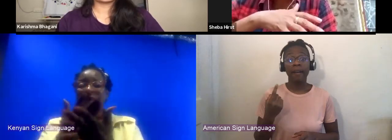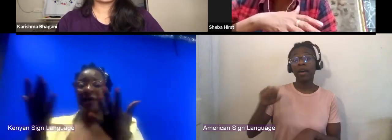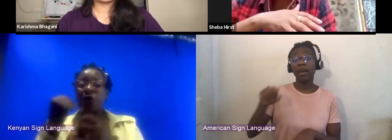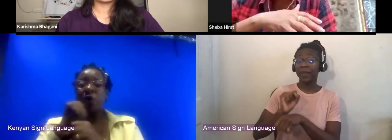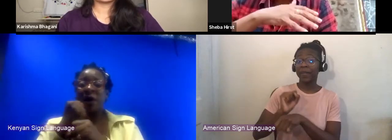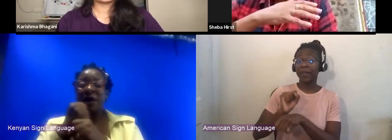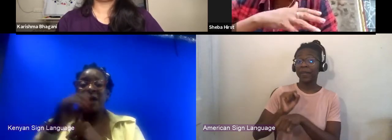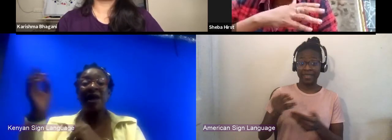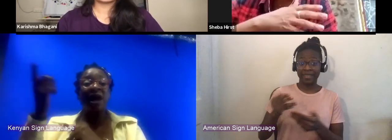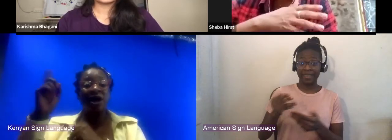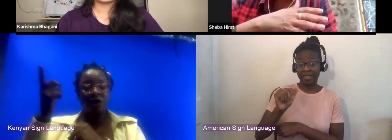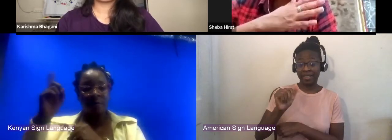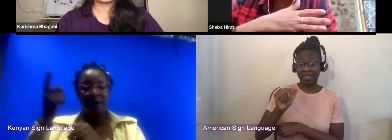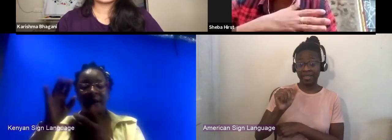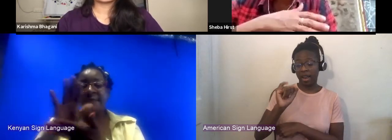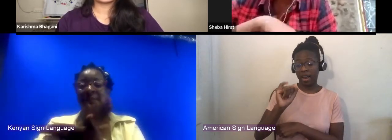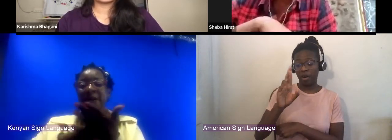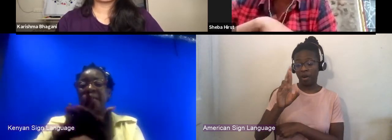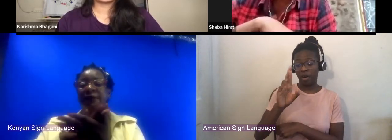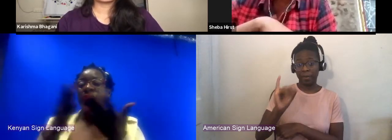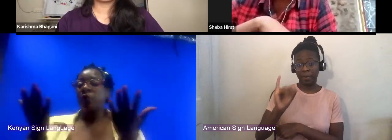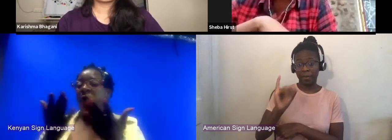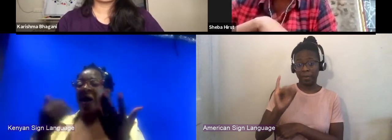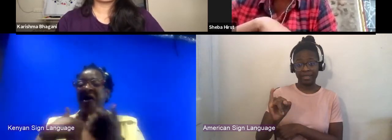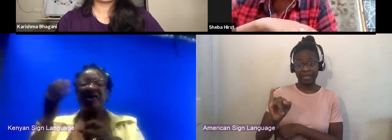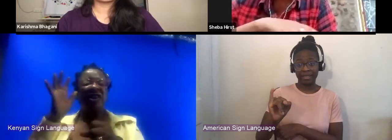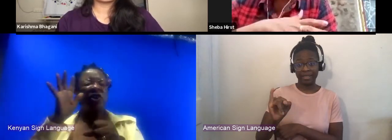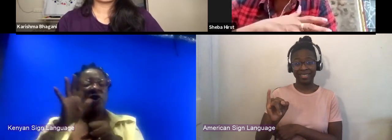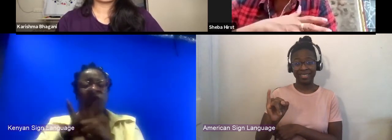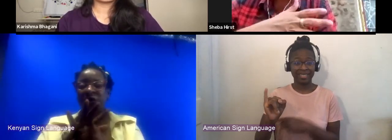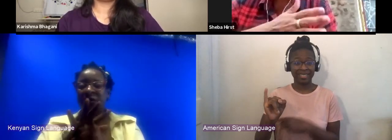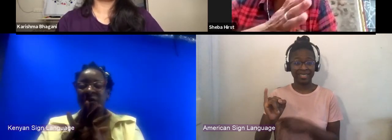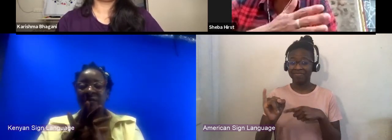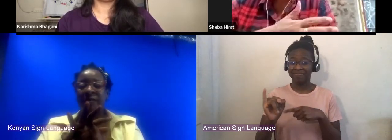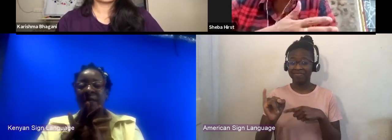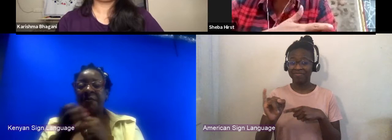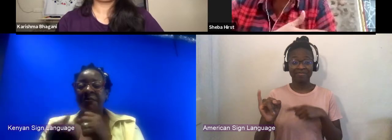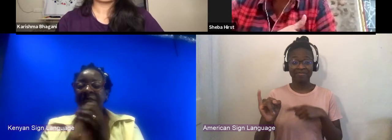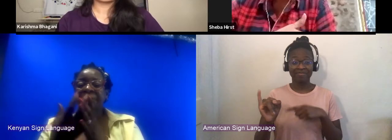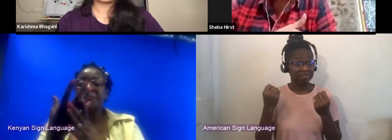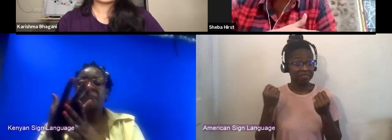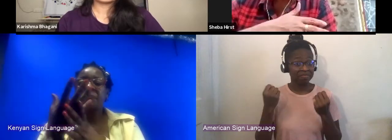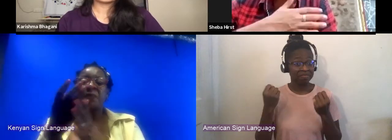of wellness established practices and the different creative sectors